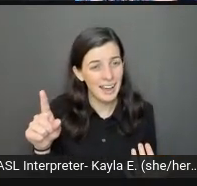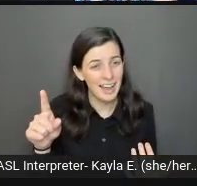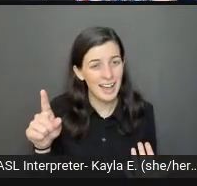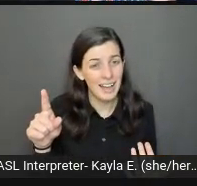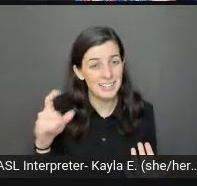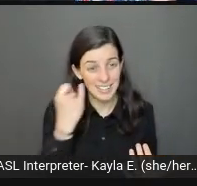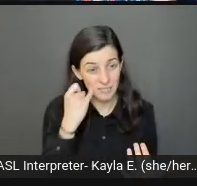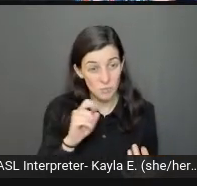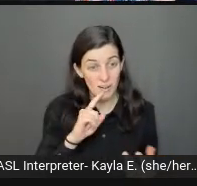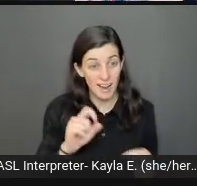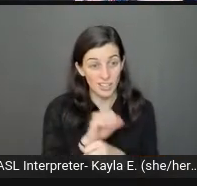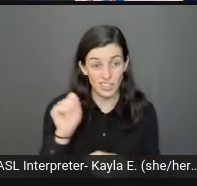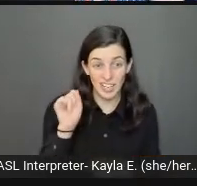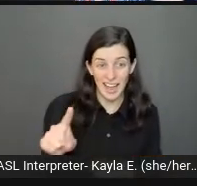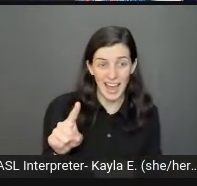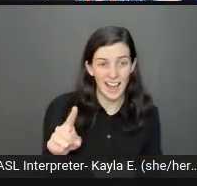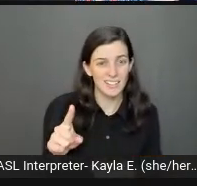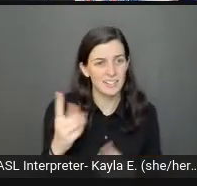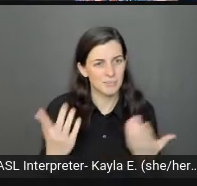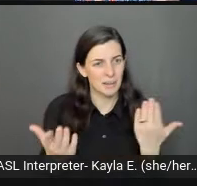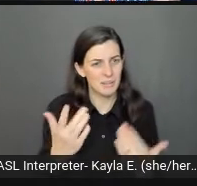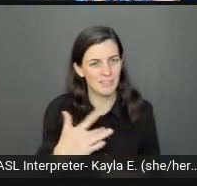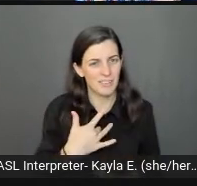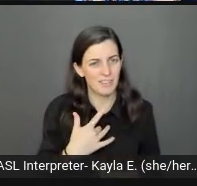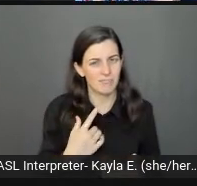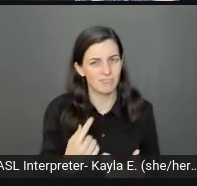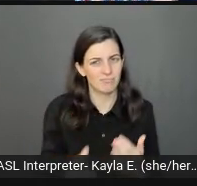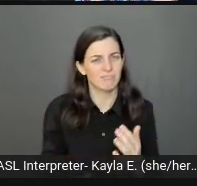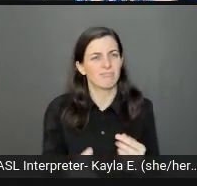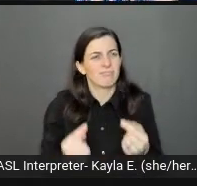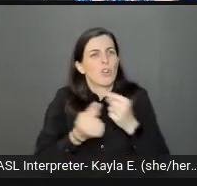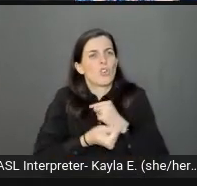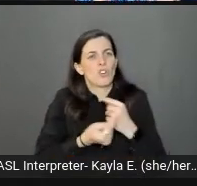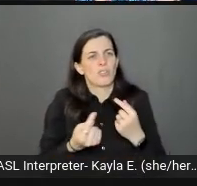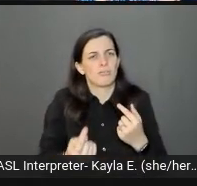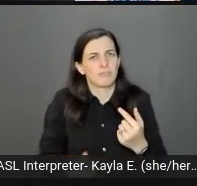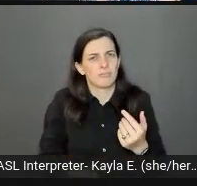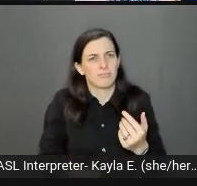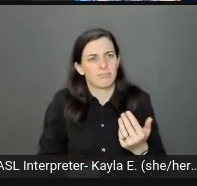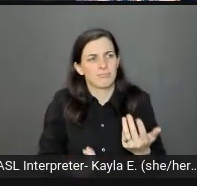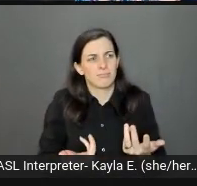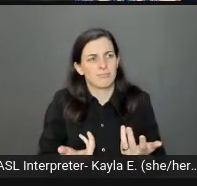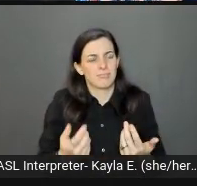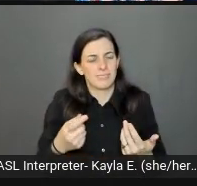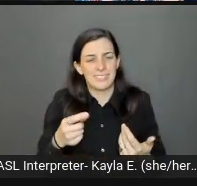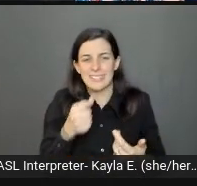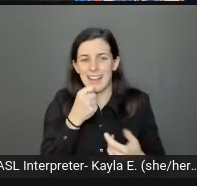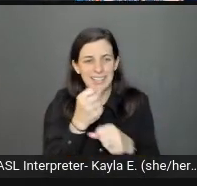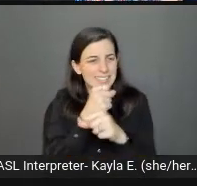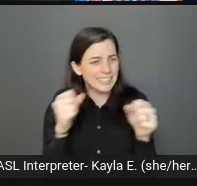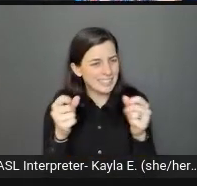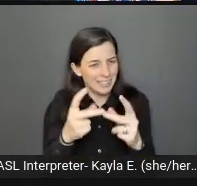or attacked or they're just not in a safe space for them.